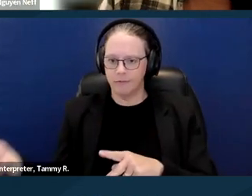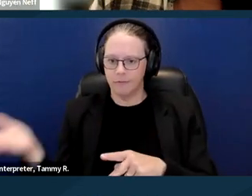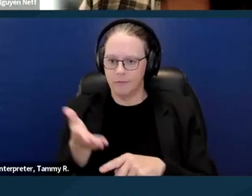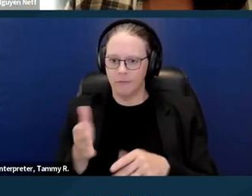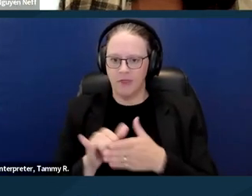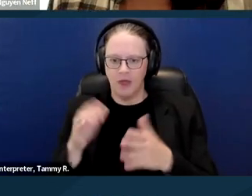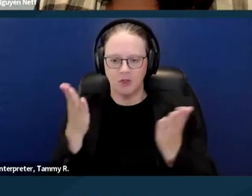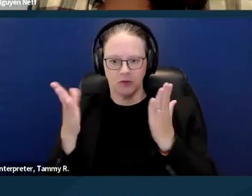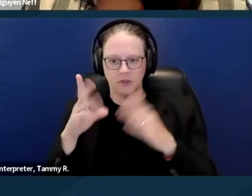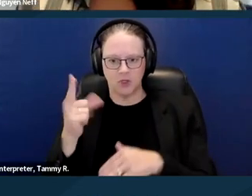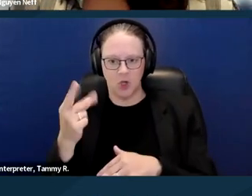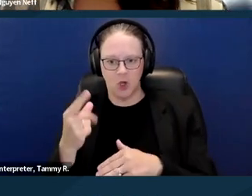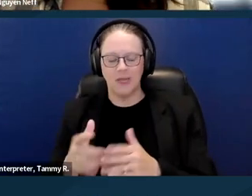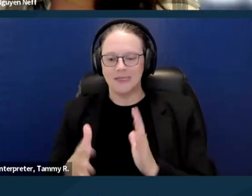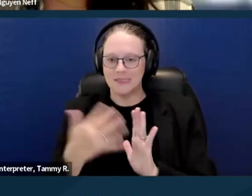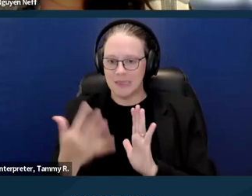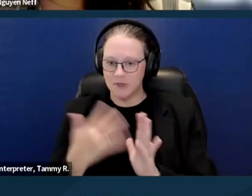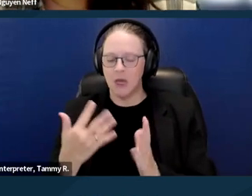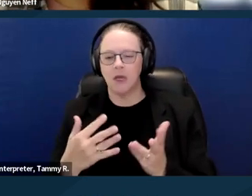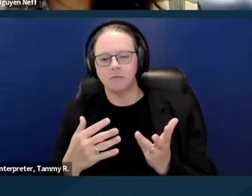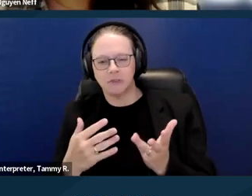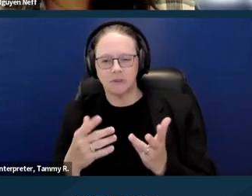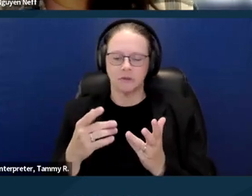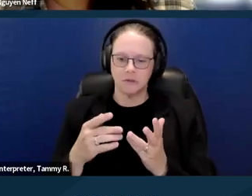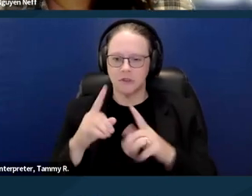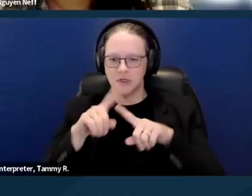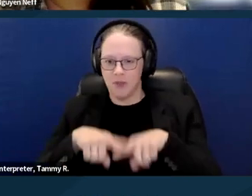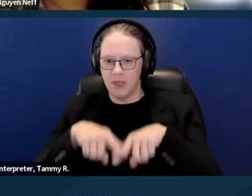the housing provider might pay for the accommodation if it's not unduly burdensome.